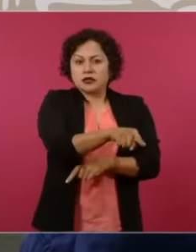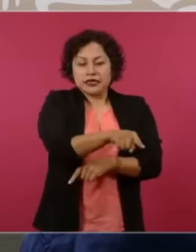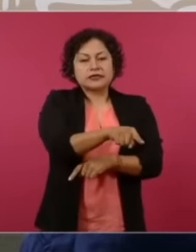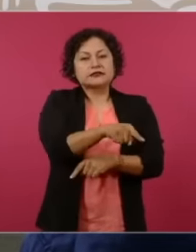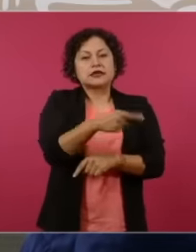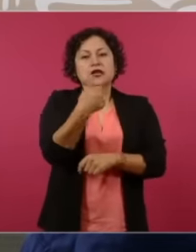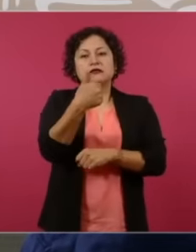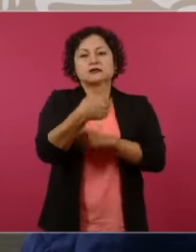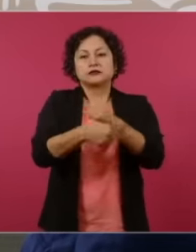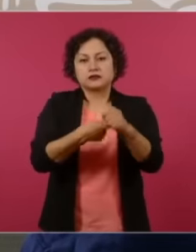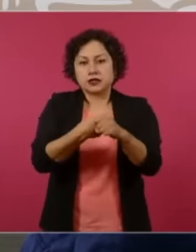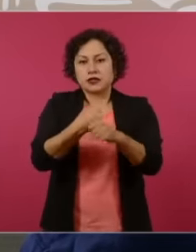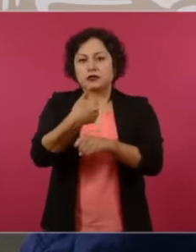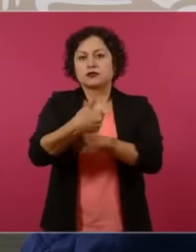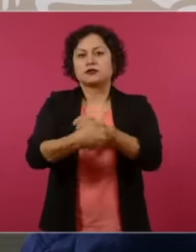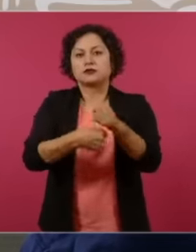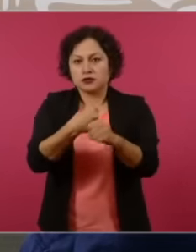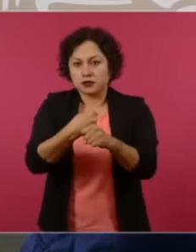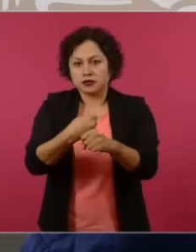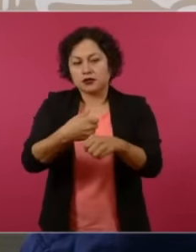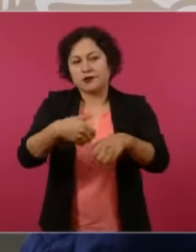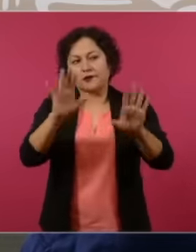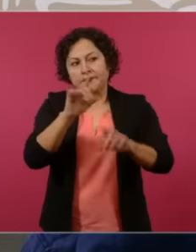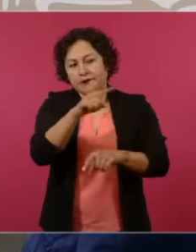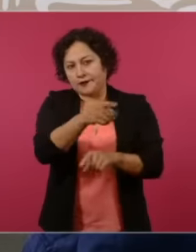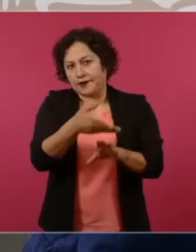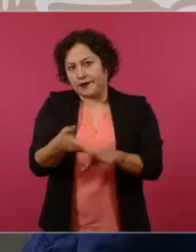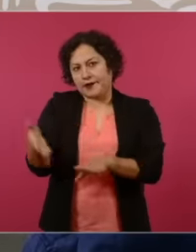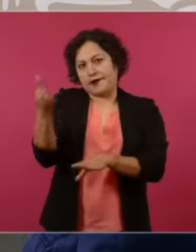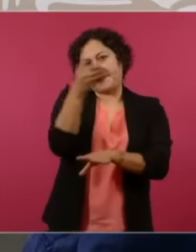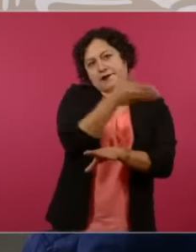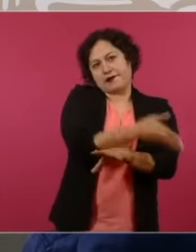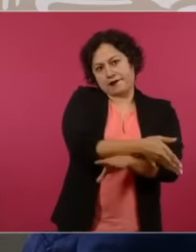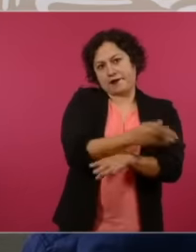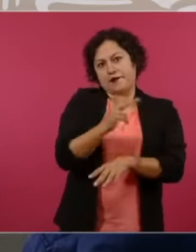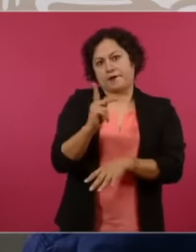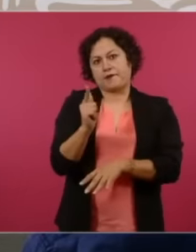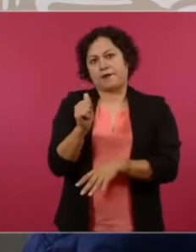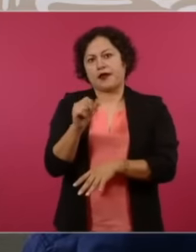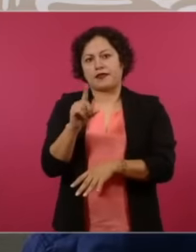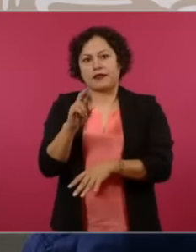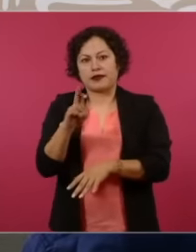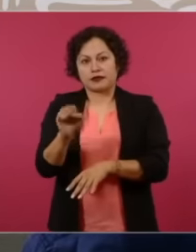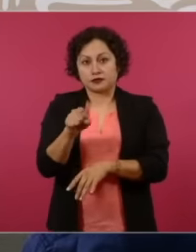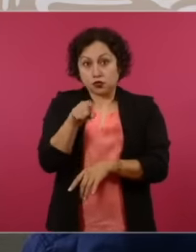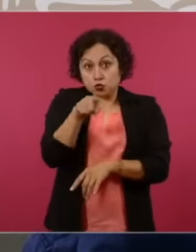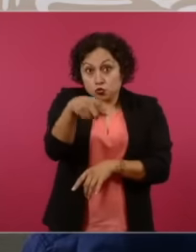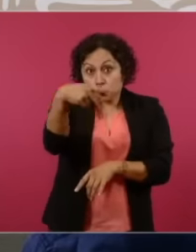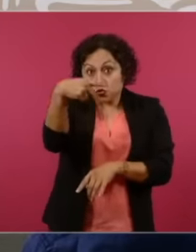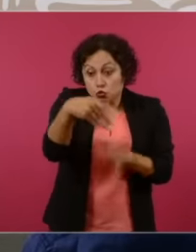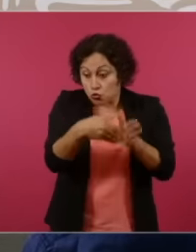Well, these have been there since Fathers and in their six-year term they have already been accommodated. You are giving them room in